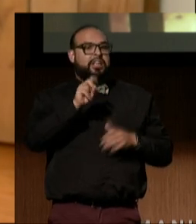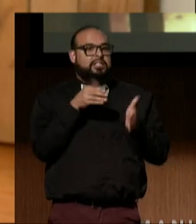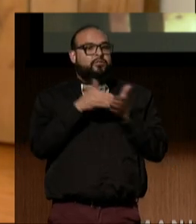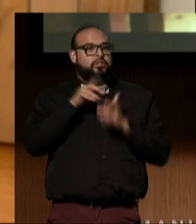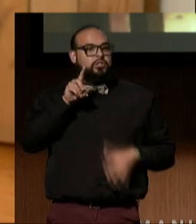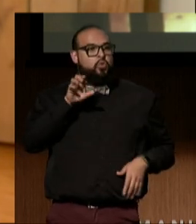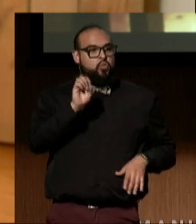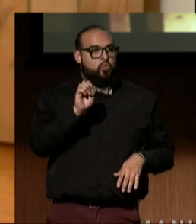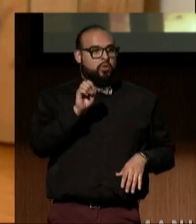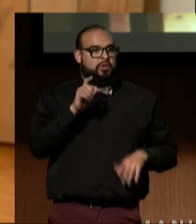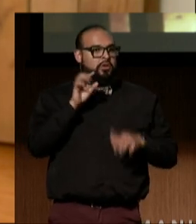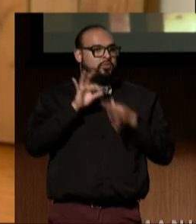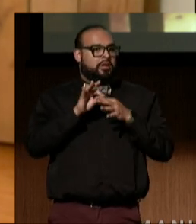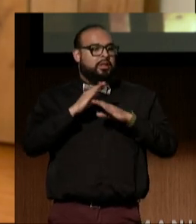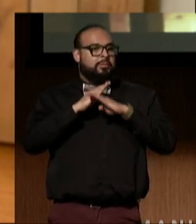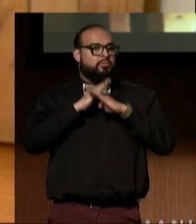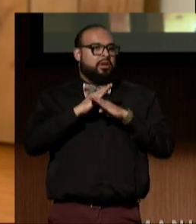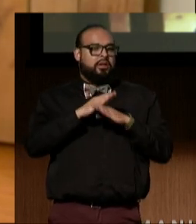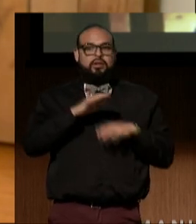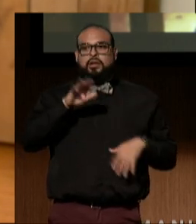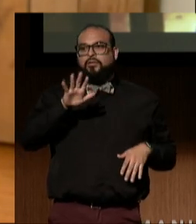under Section 504 of the Rehabilitation Act.